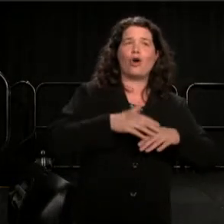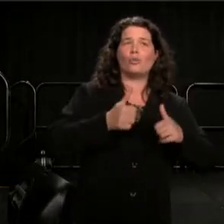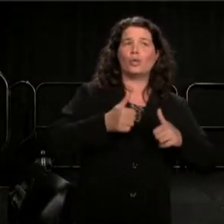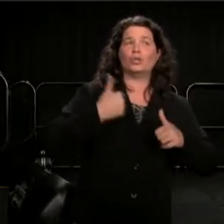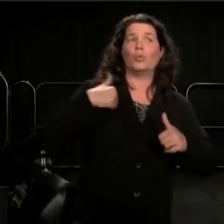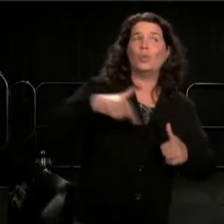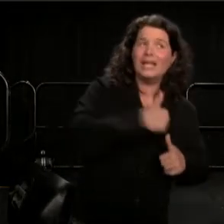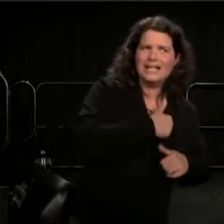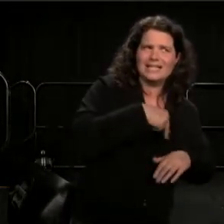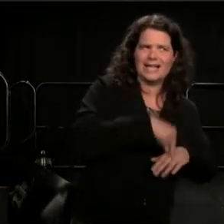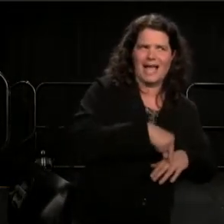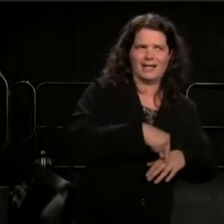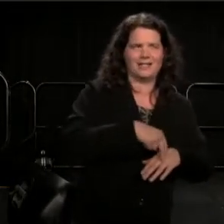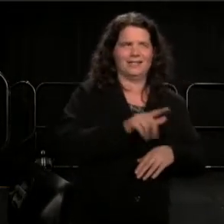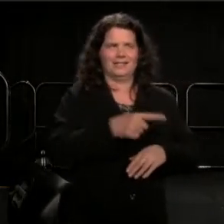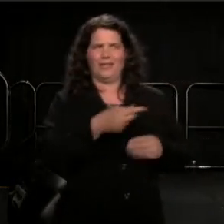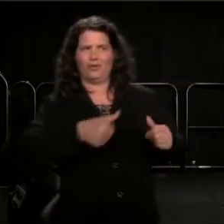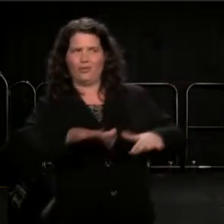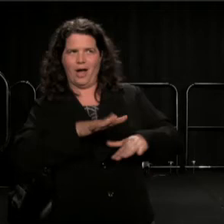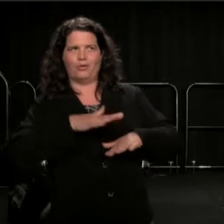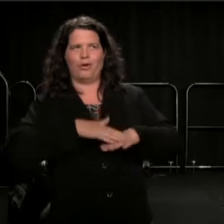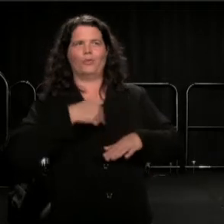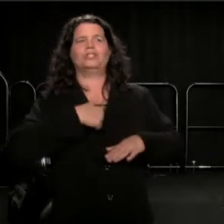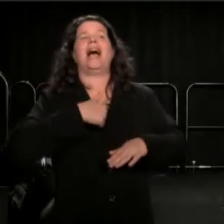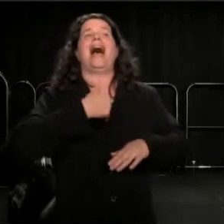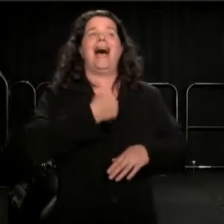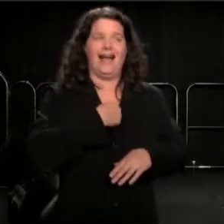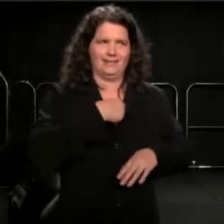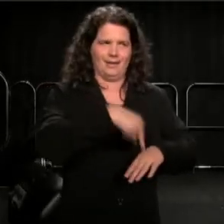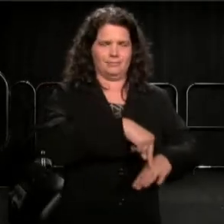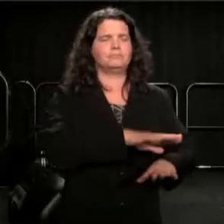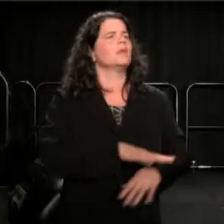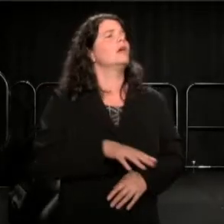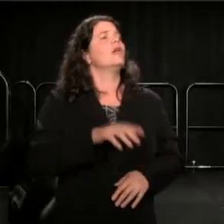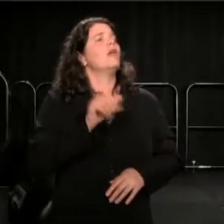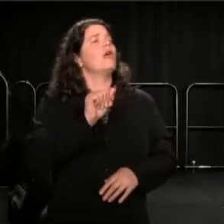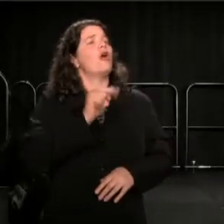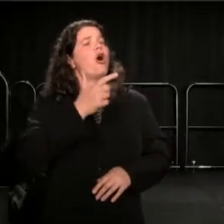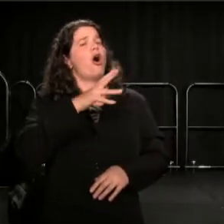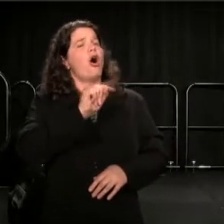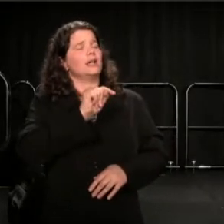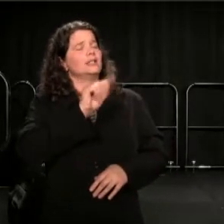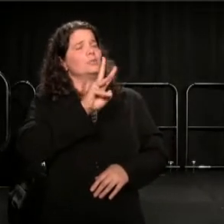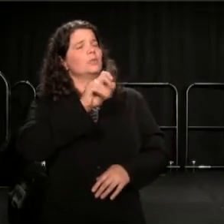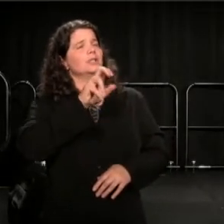August Wilson was a race man, as we blacks who fight for the race are called.